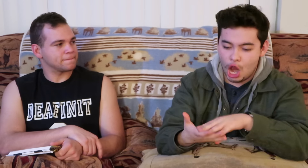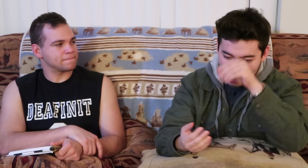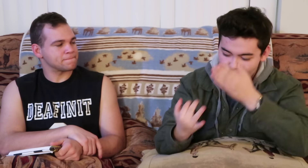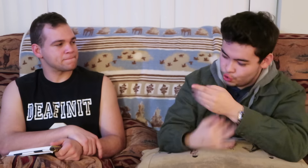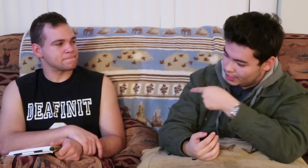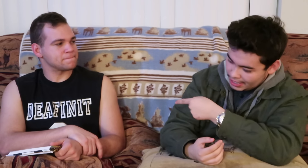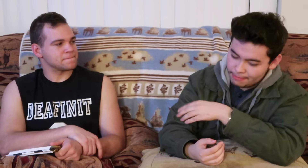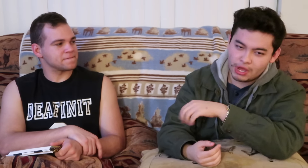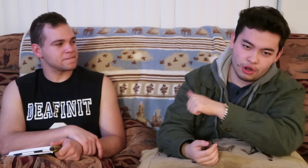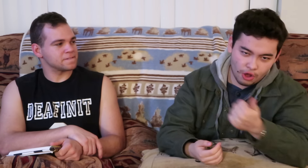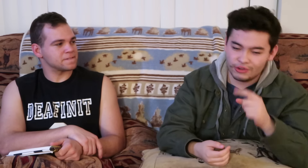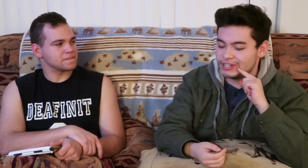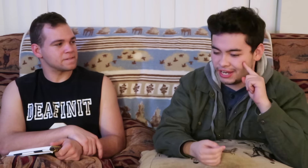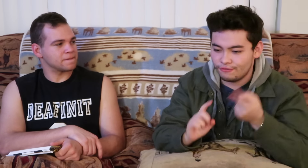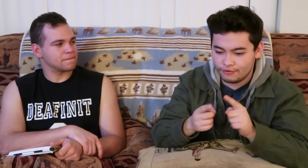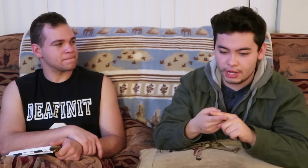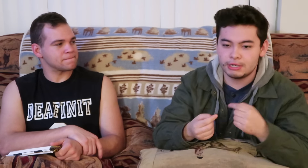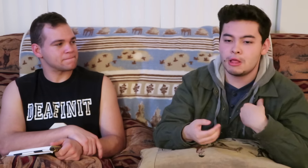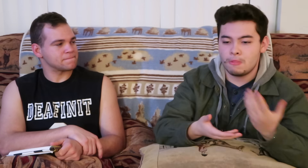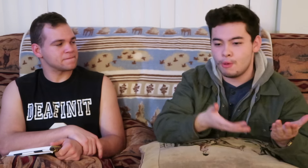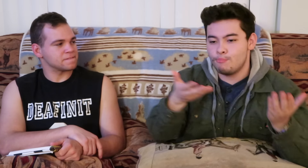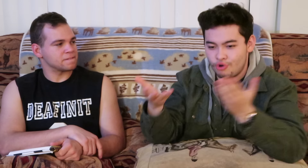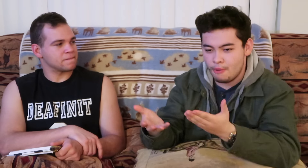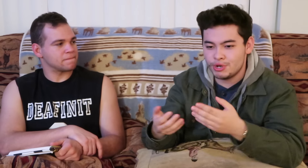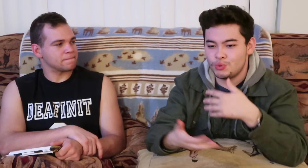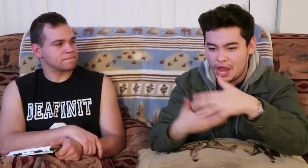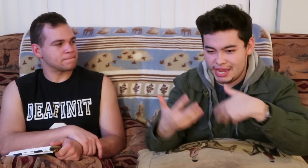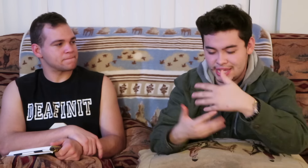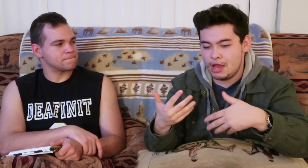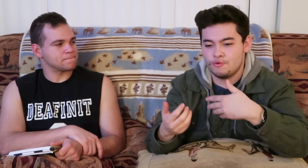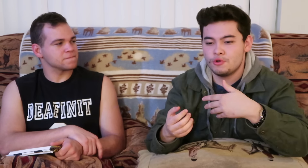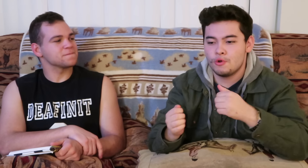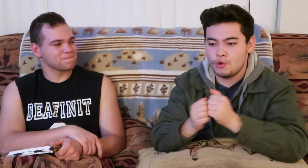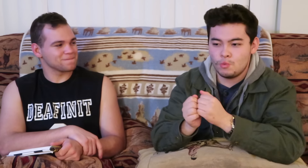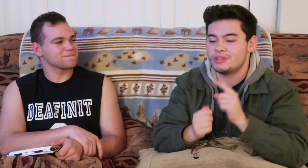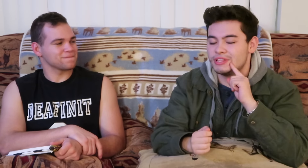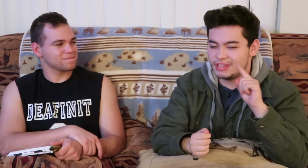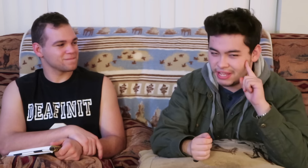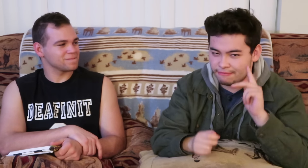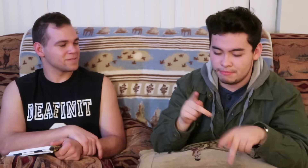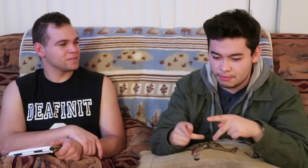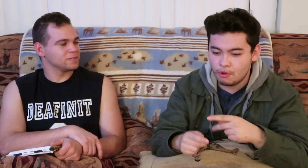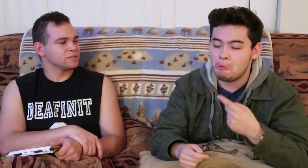i learned it through him and other deaf friends they brought me to hangout with deaf people